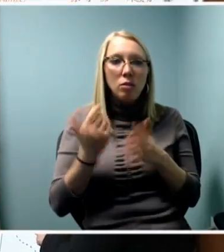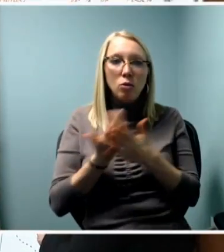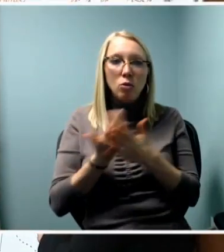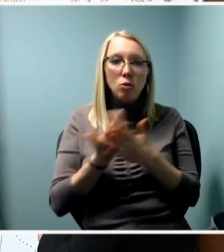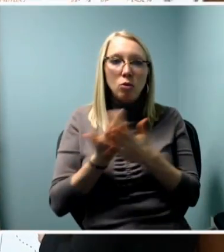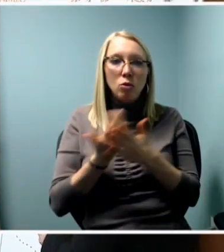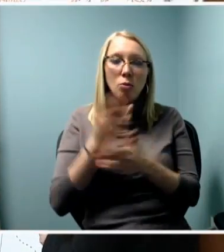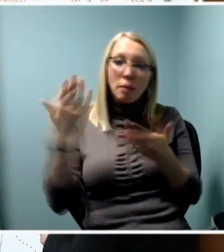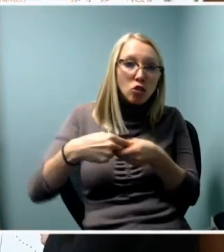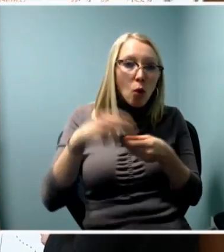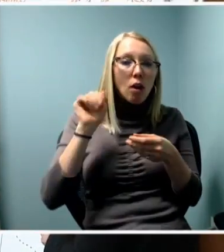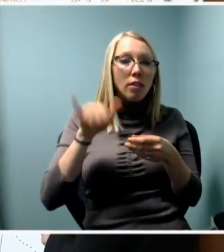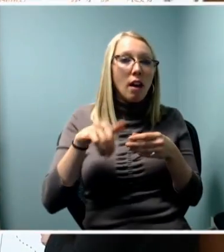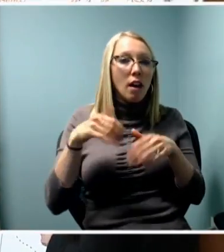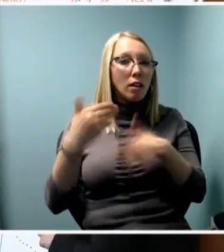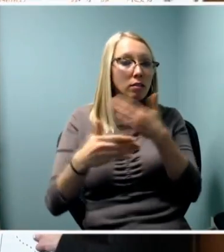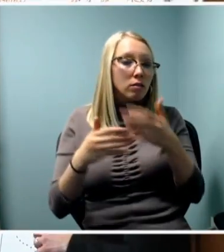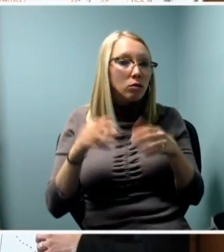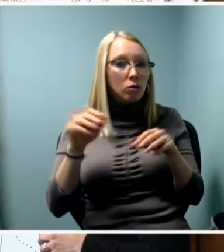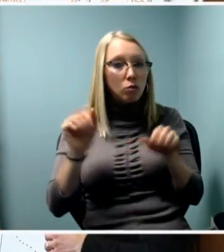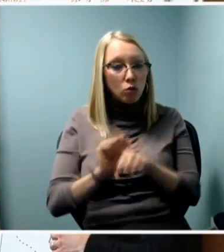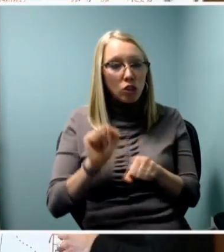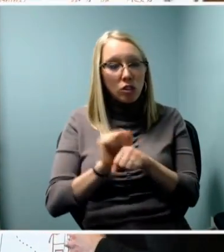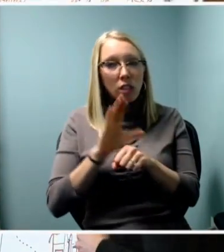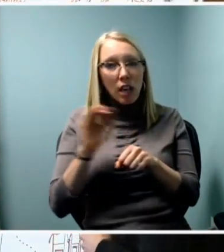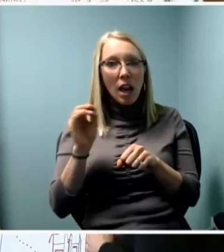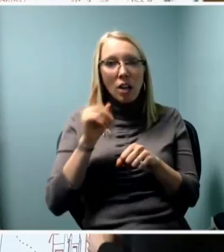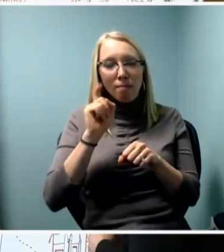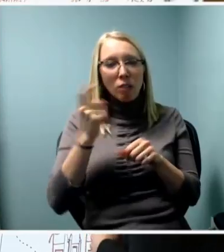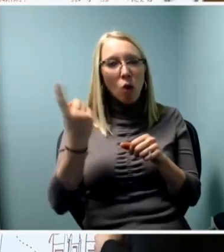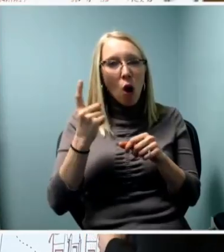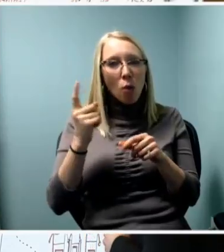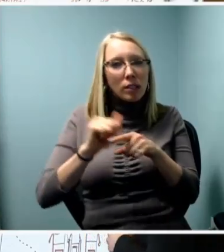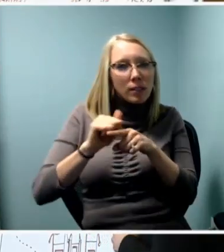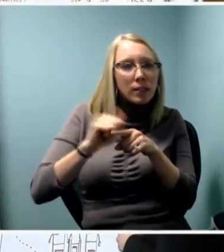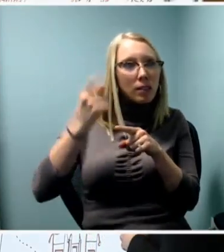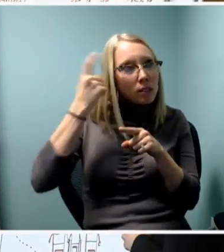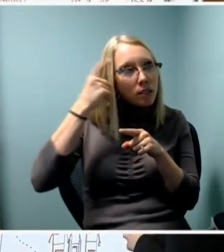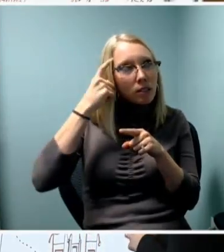and there's a nimbleness that needs to really be a part of the training.